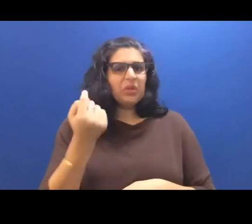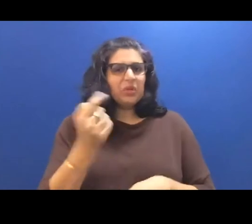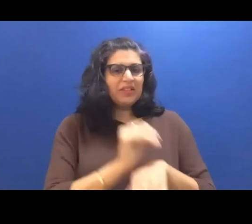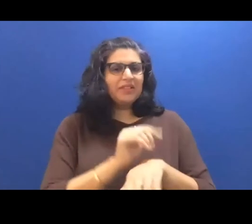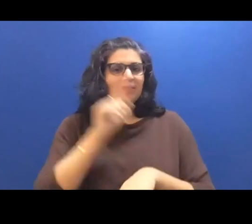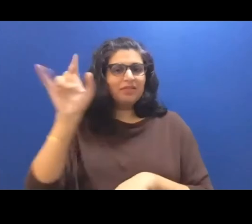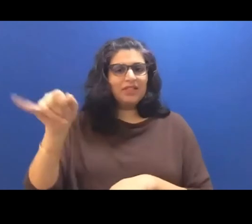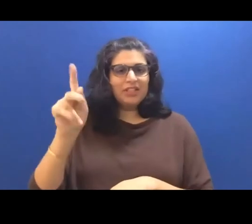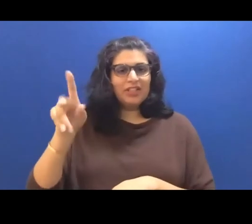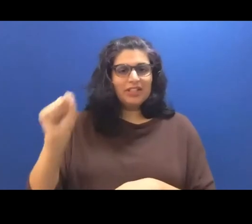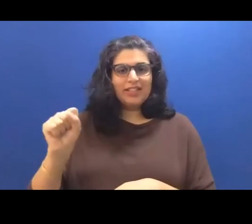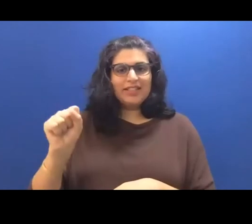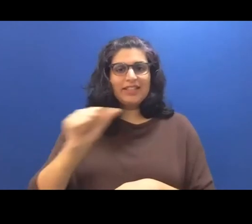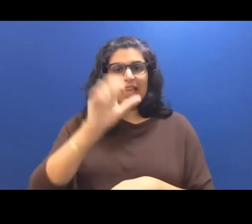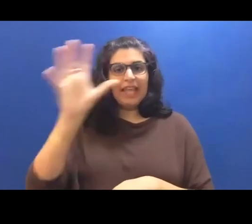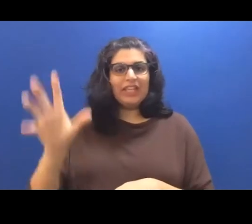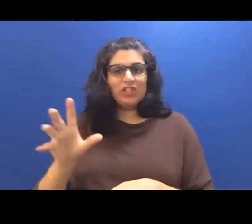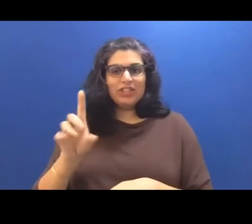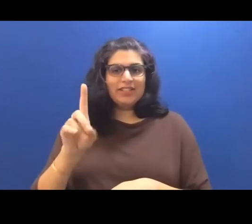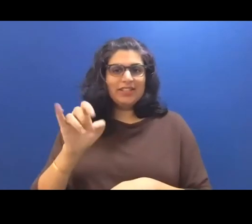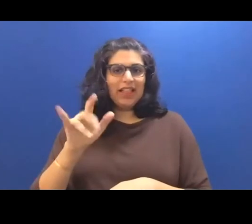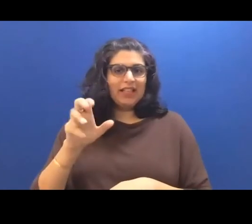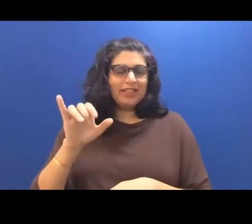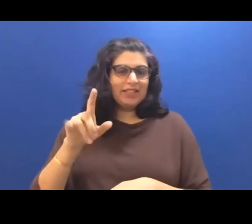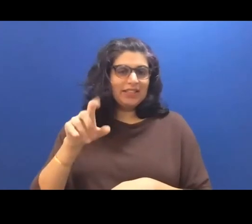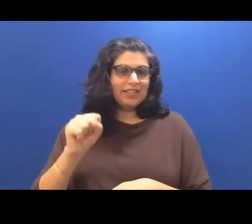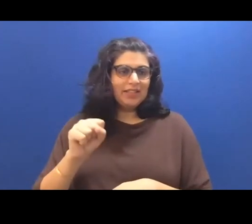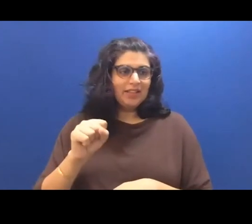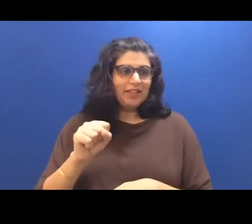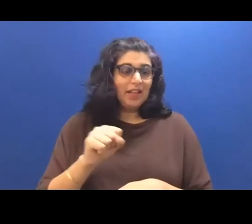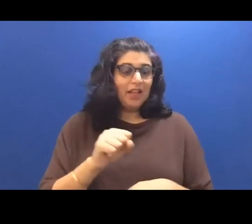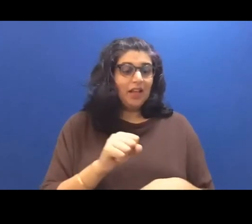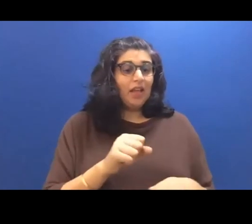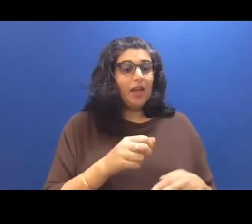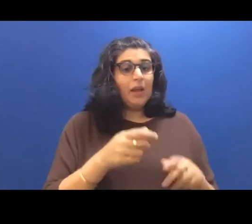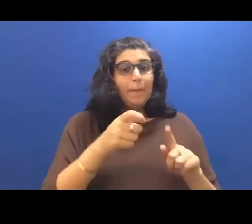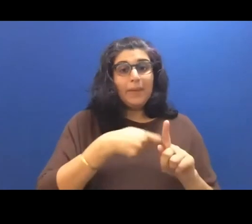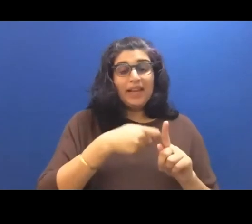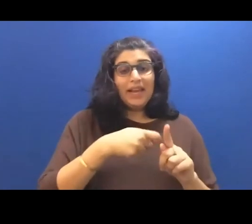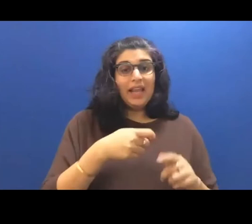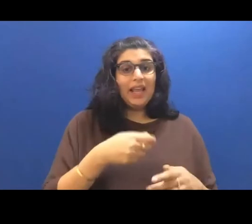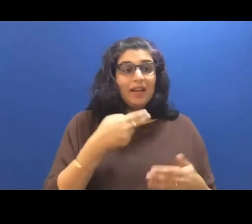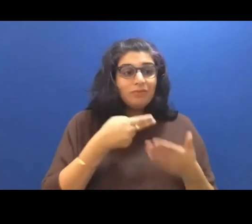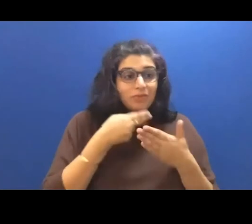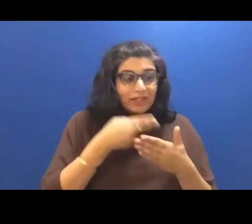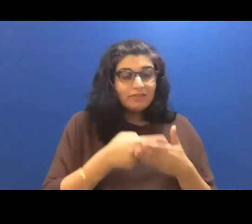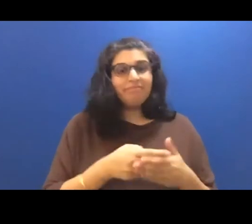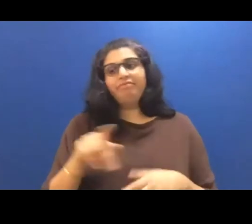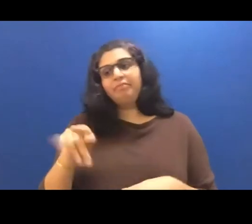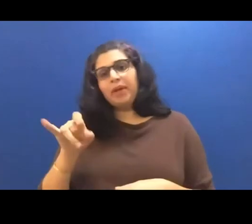Asian delicacies. Fried banana ice cream was $2 potstickers for three and my mom who guilted